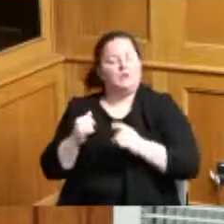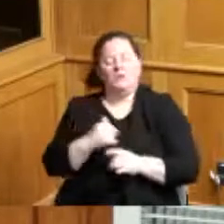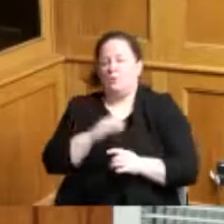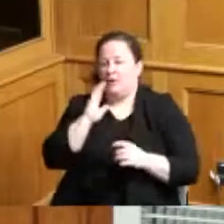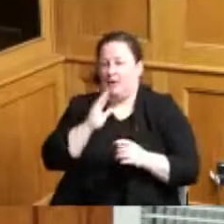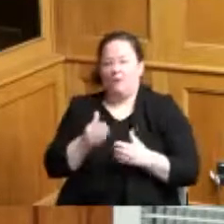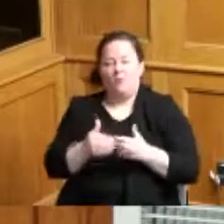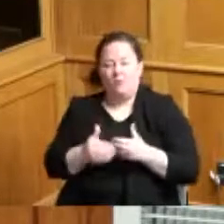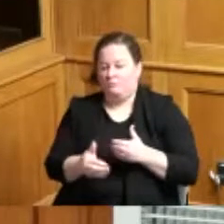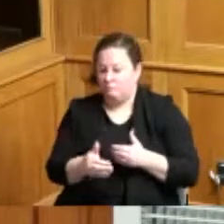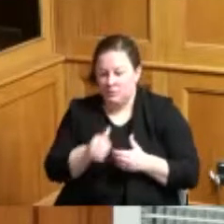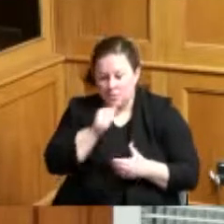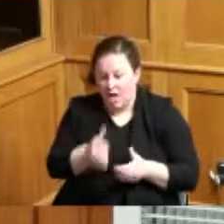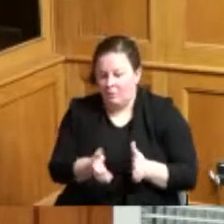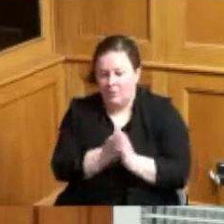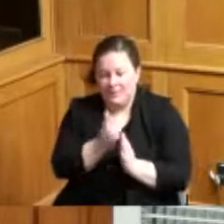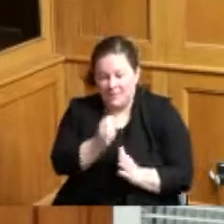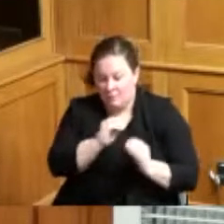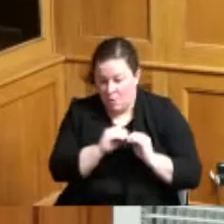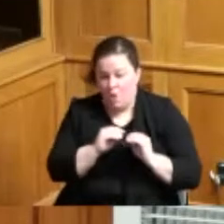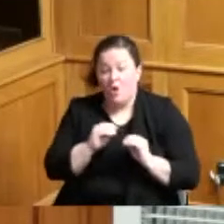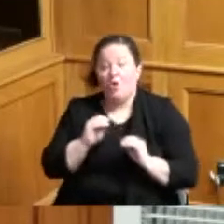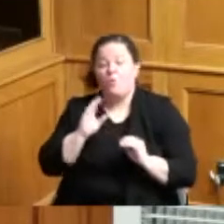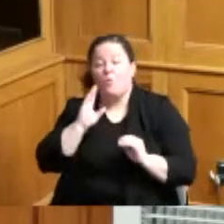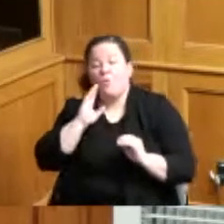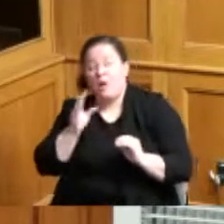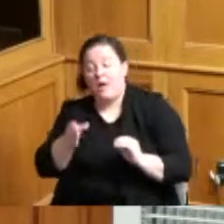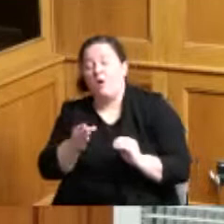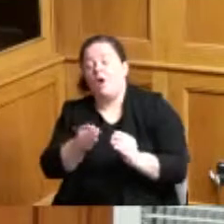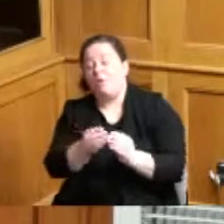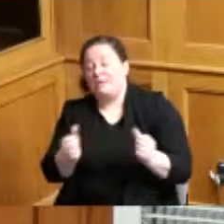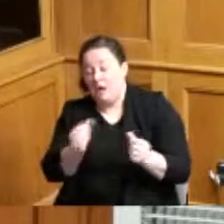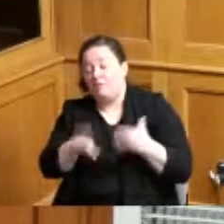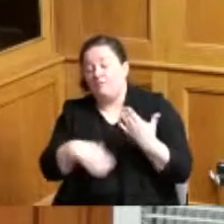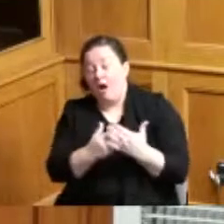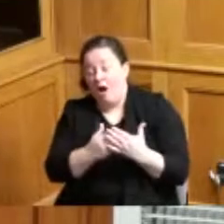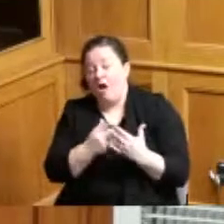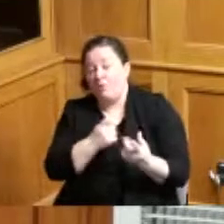the sidewalk until we resolve those questions we've been working with administration on those